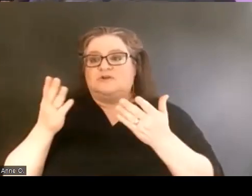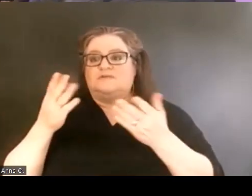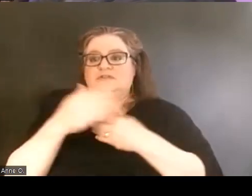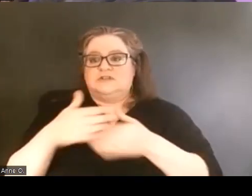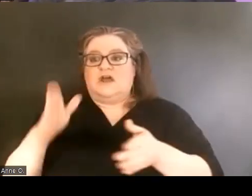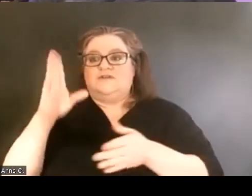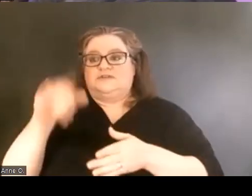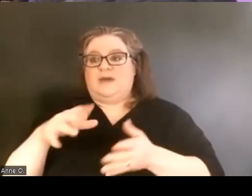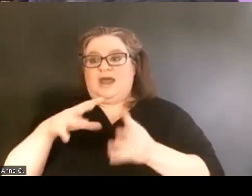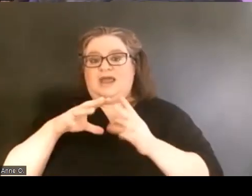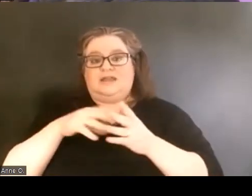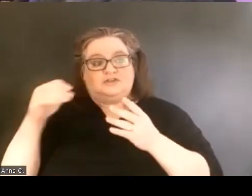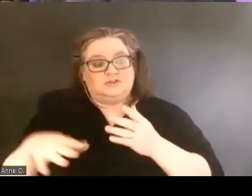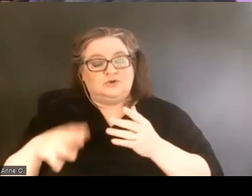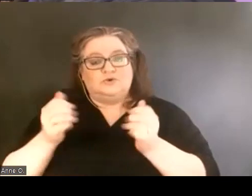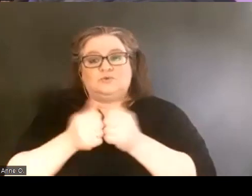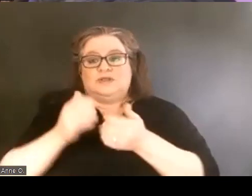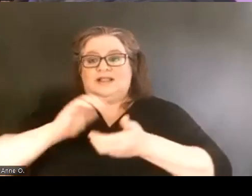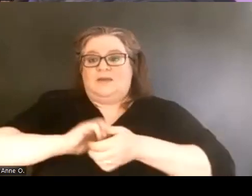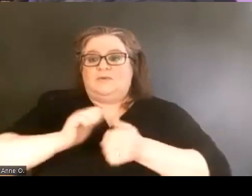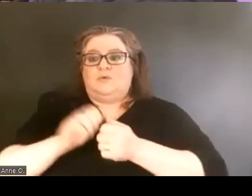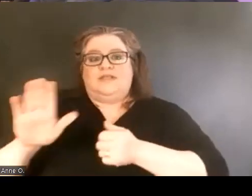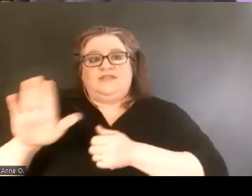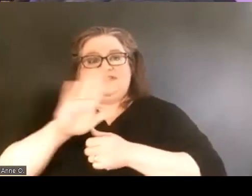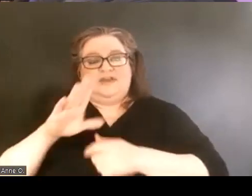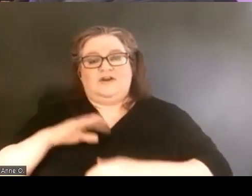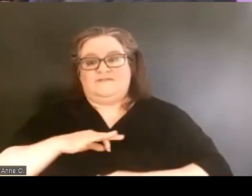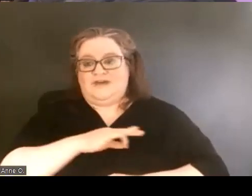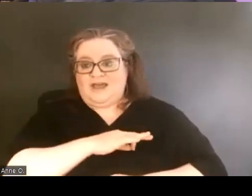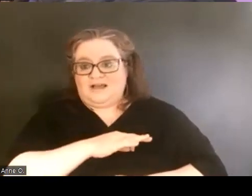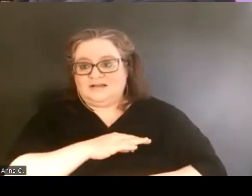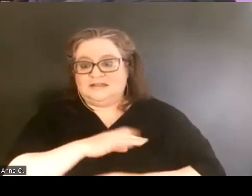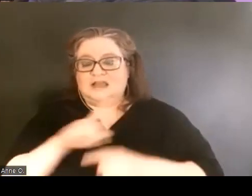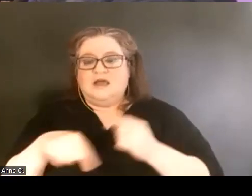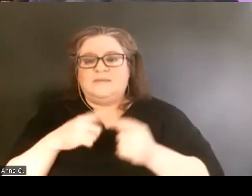in collaboration with their faculty members about what would it look like